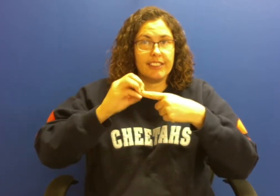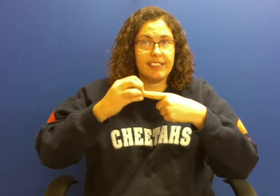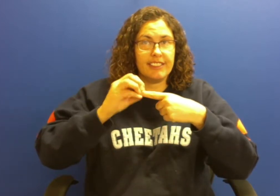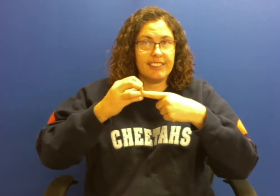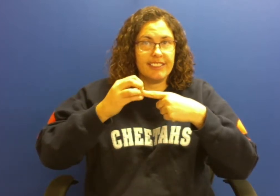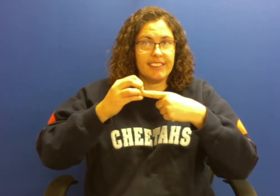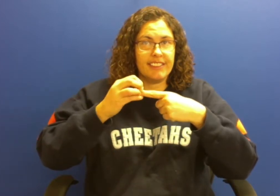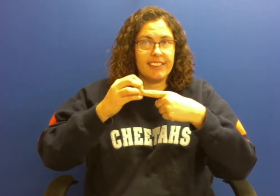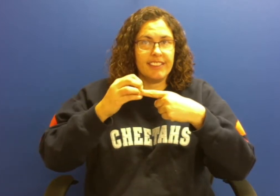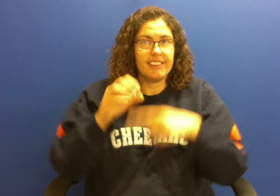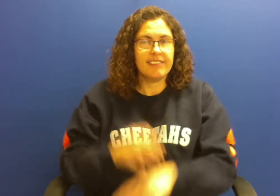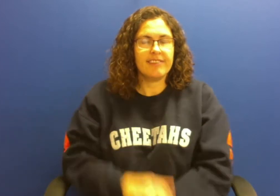cherry